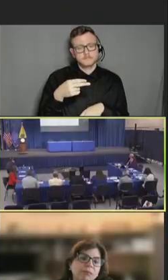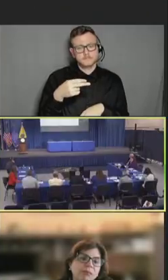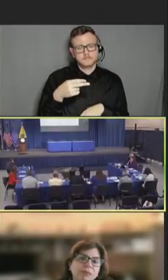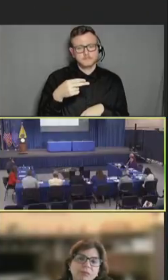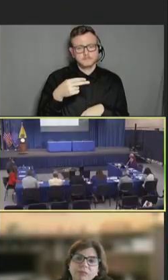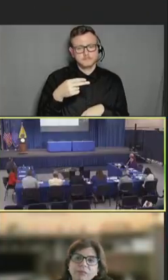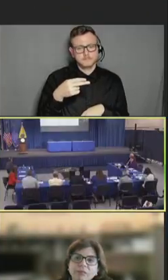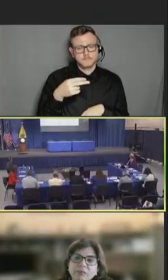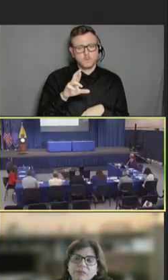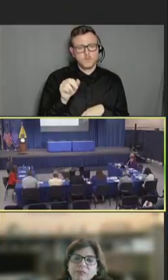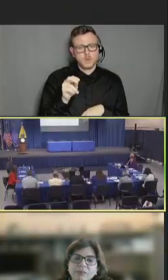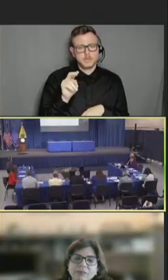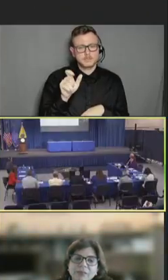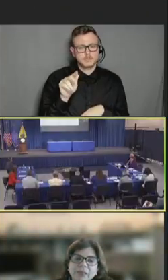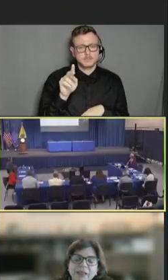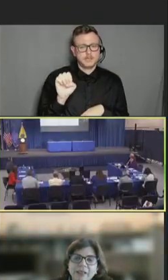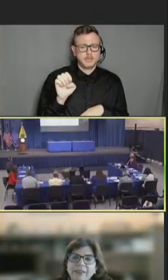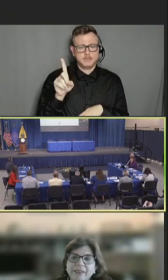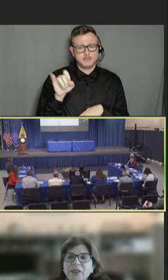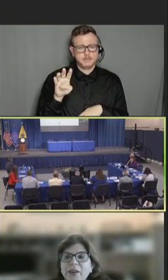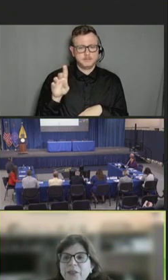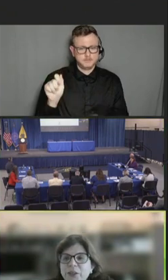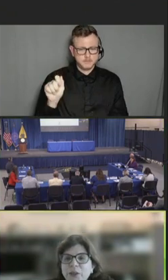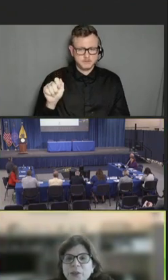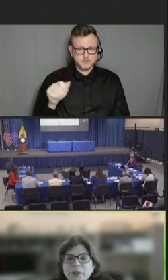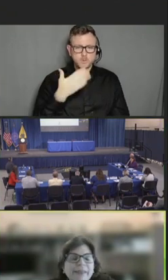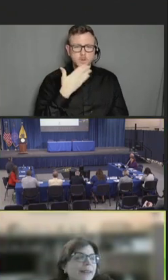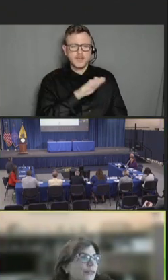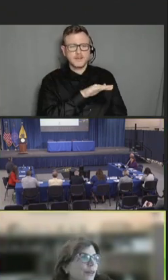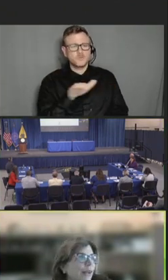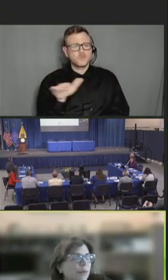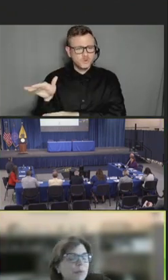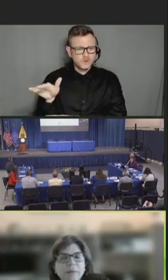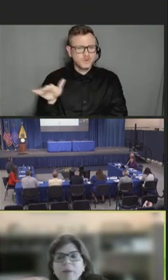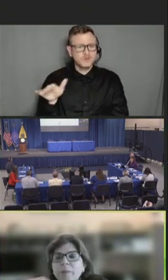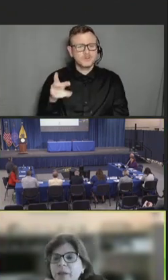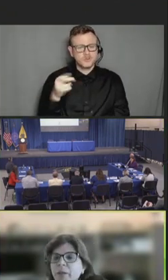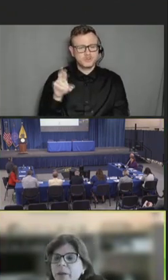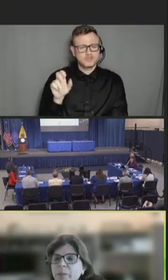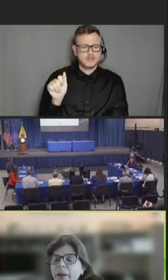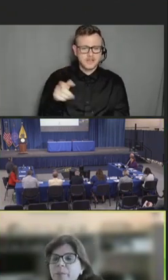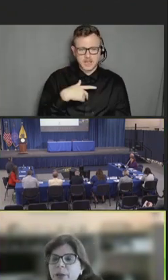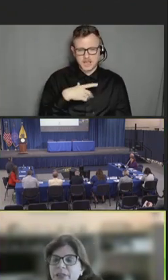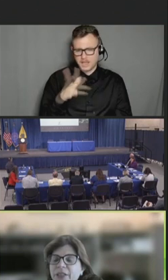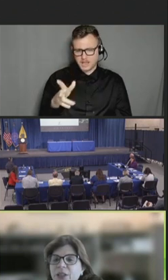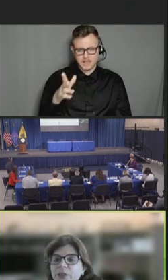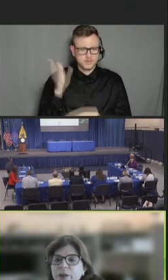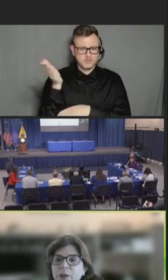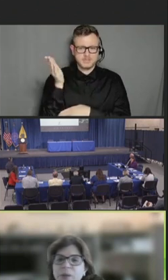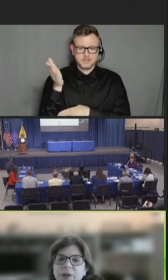Roxanna Diba: Good afternoon, and thanks for having me. I'm going to make my presentation very brief.